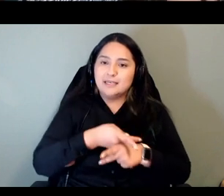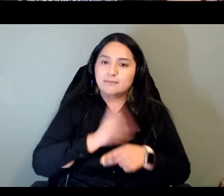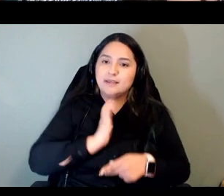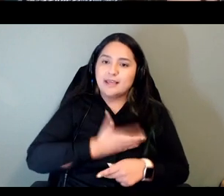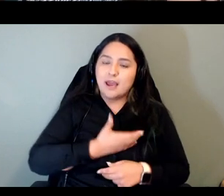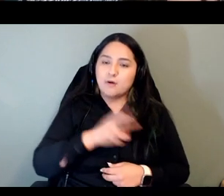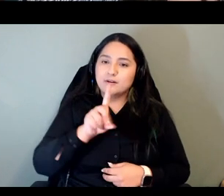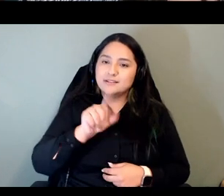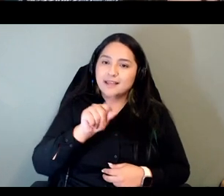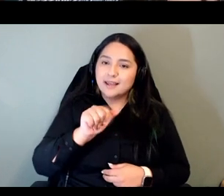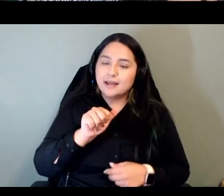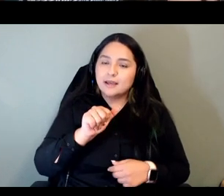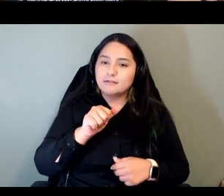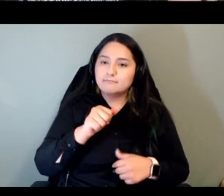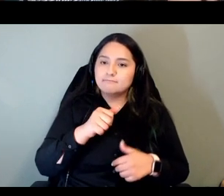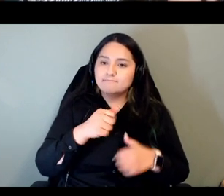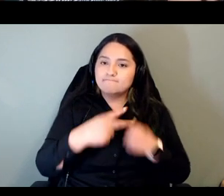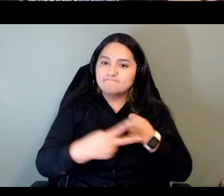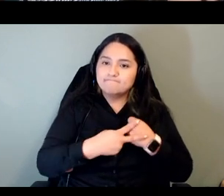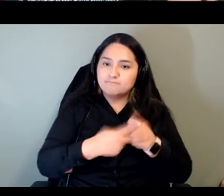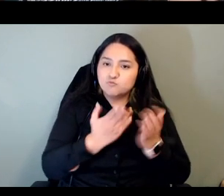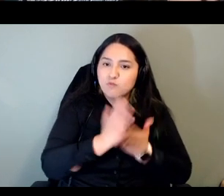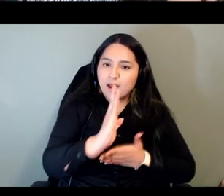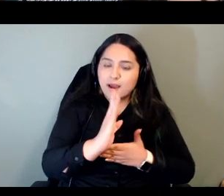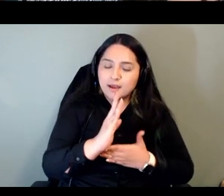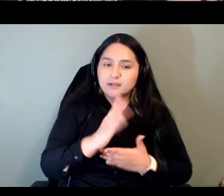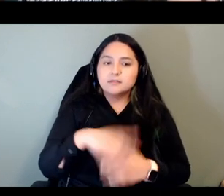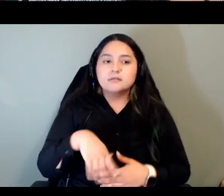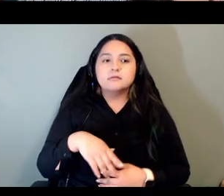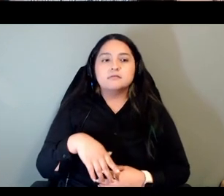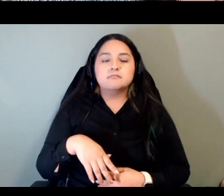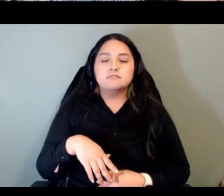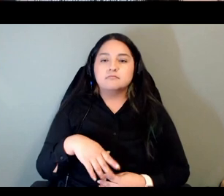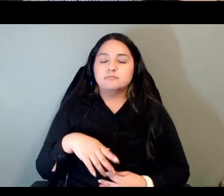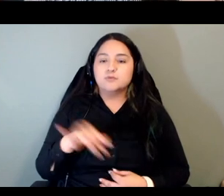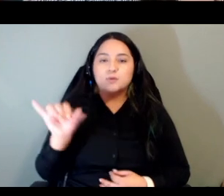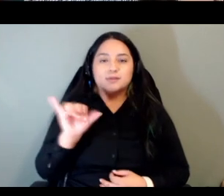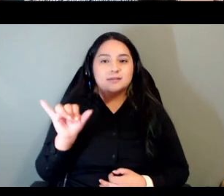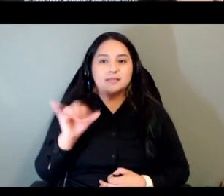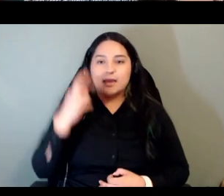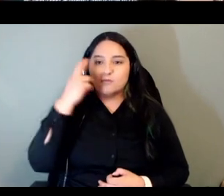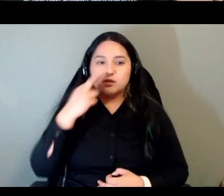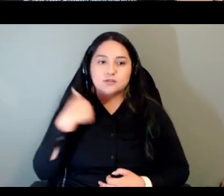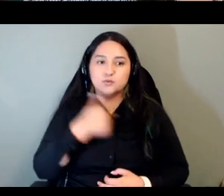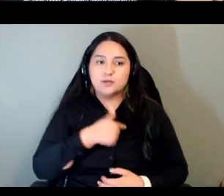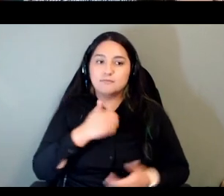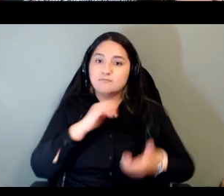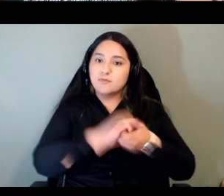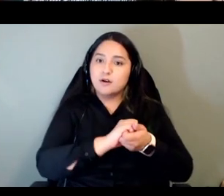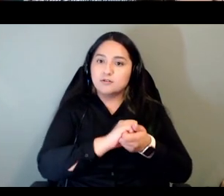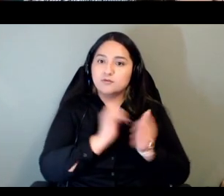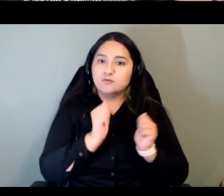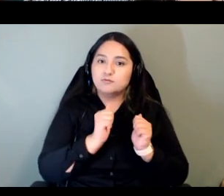um for the same reason we partnered with um a media group that would create the videos